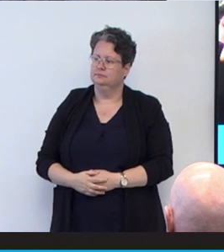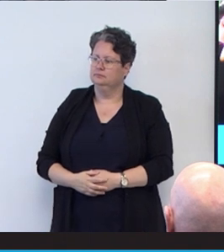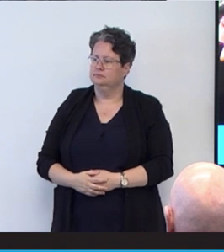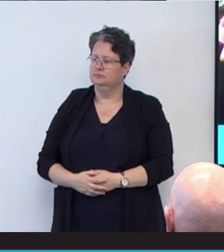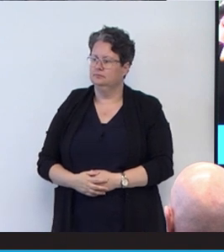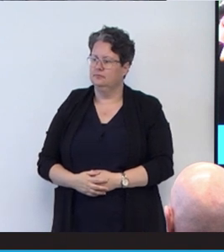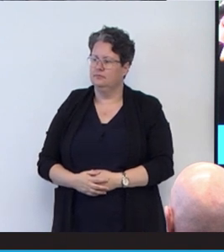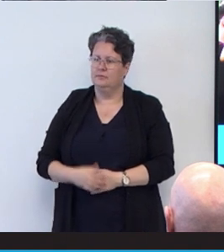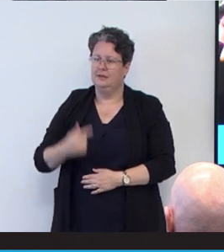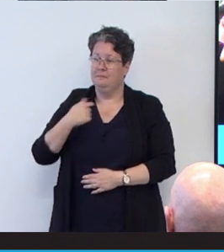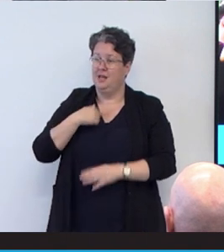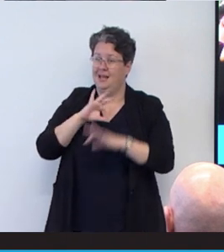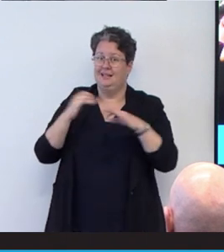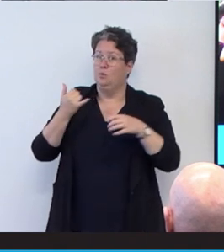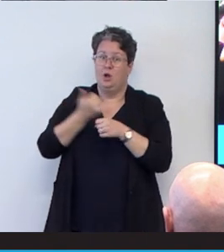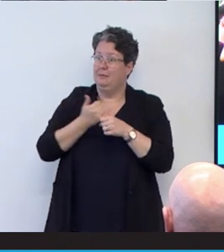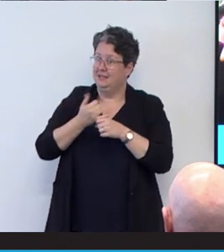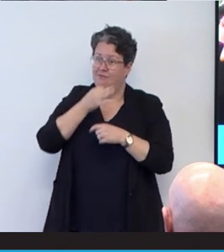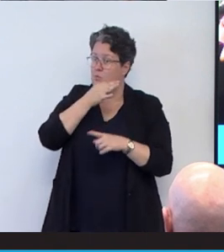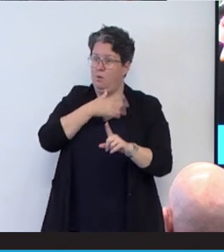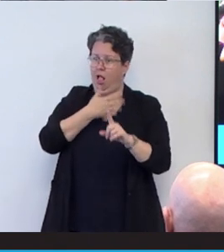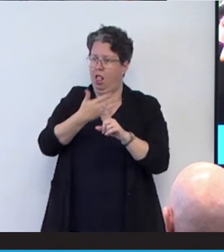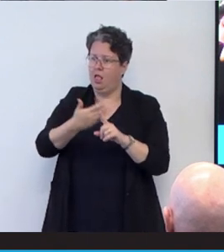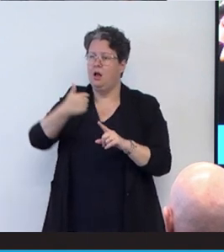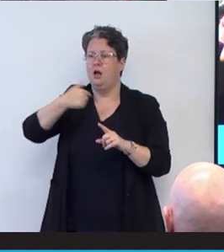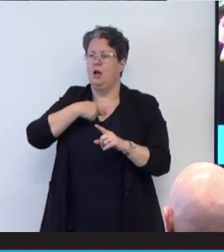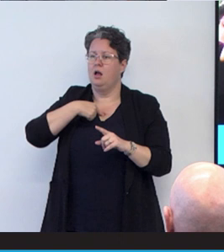the longest time, actually. I didn't know what I wanted to do out of high school.